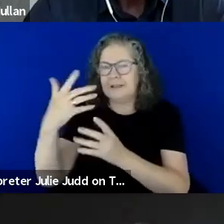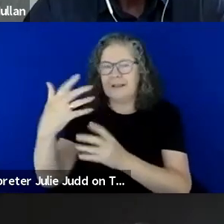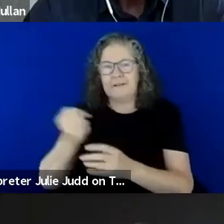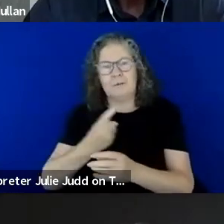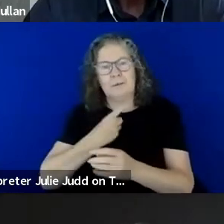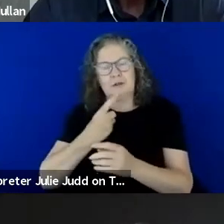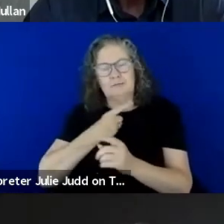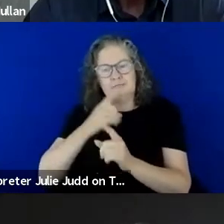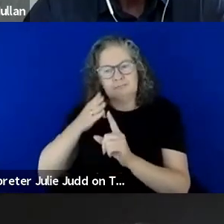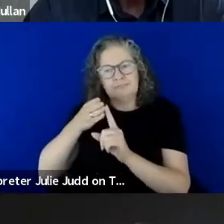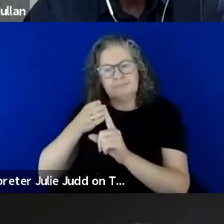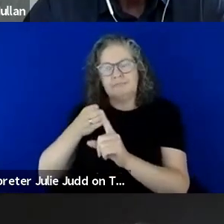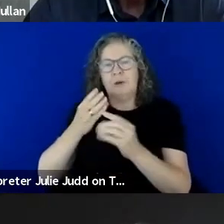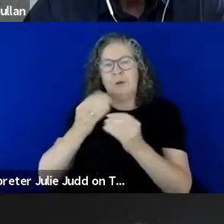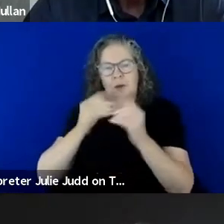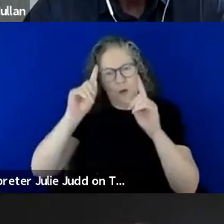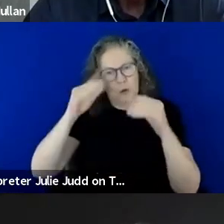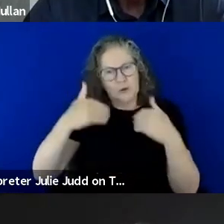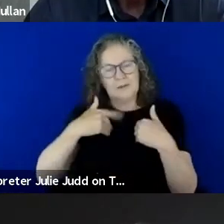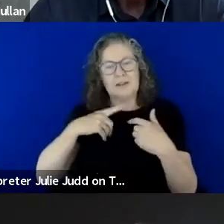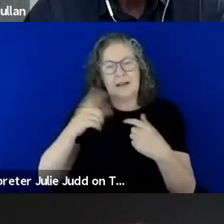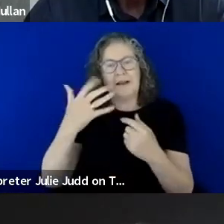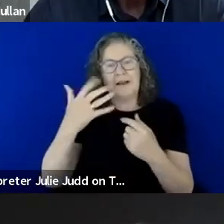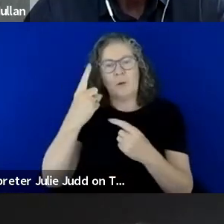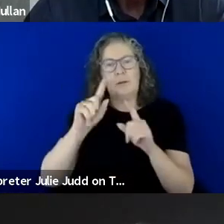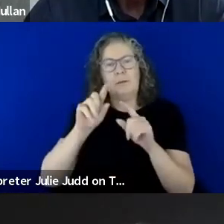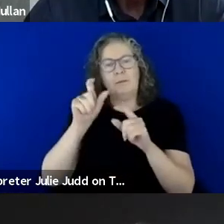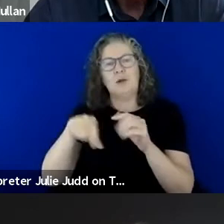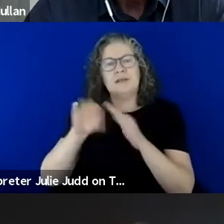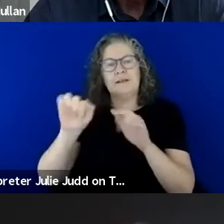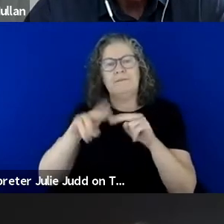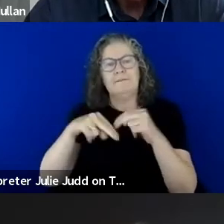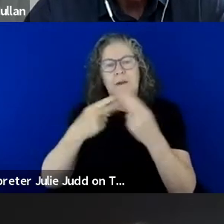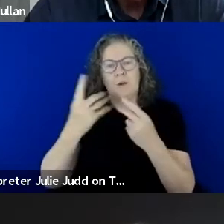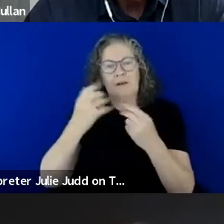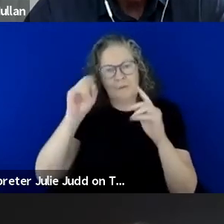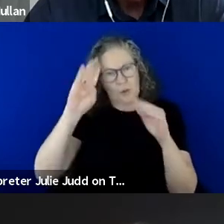supporting a family member who lives with autism themselves. So now without anymore for me, I'd like